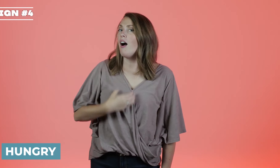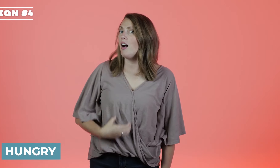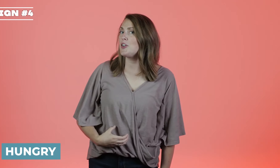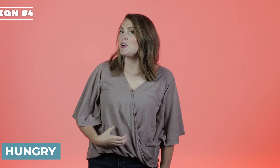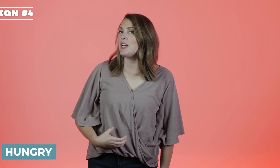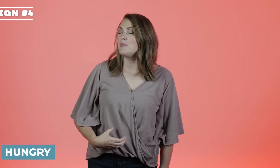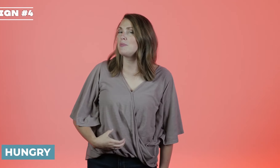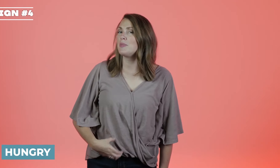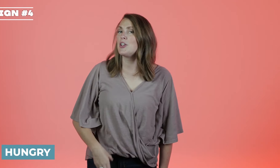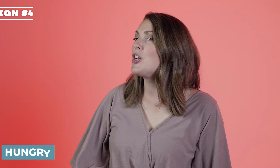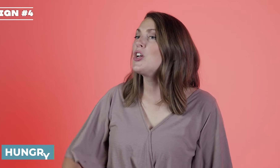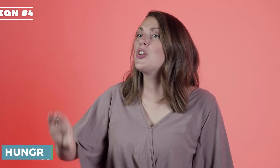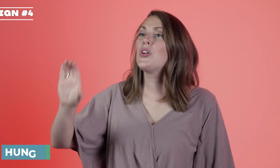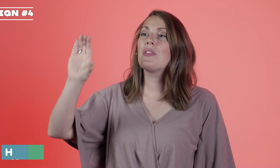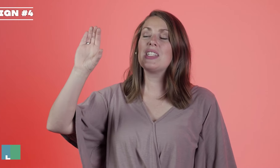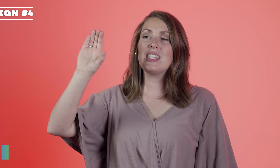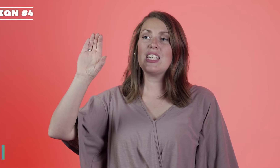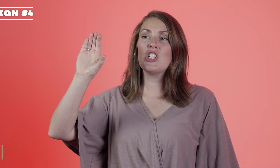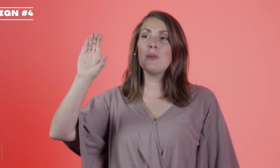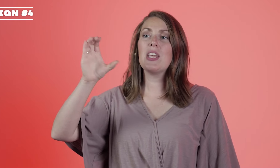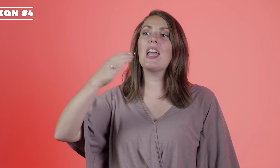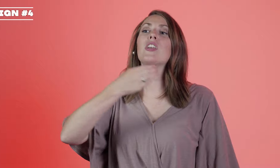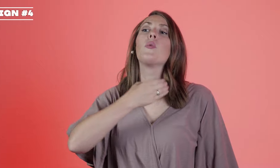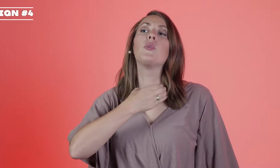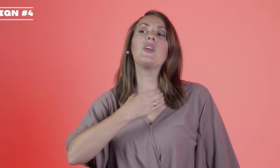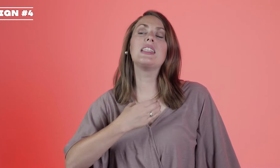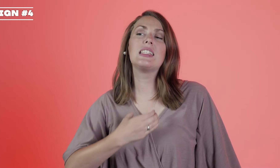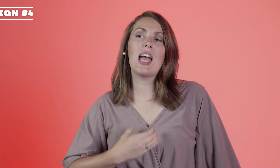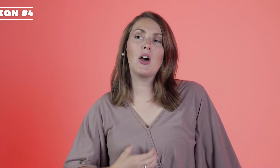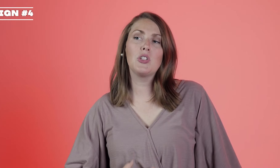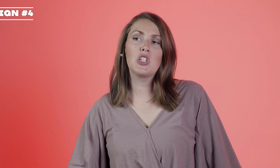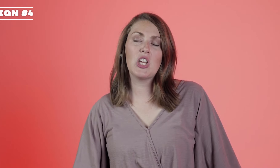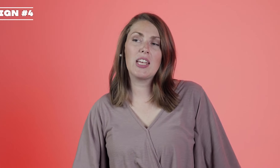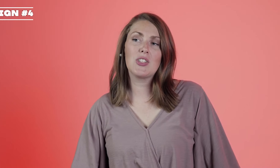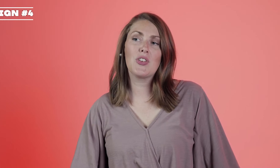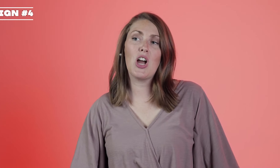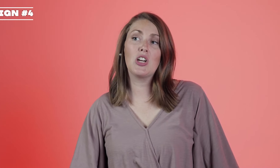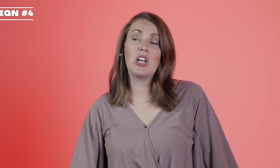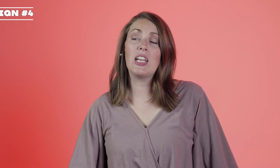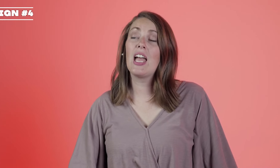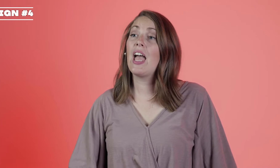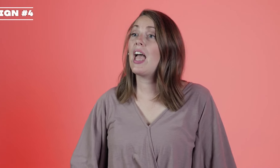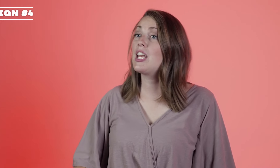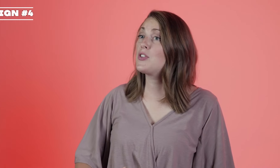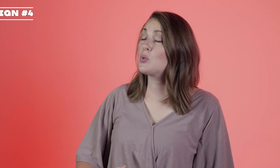'hungry', you have a C-shaped hand moving down your chest for hungry and if you're